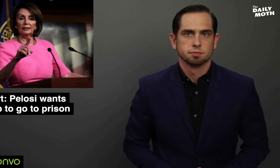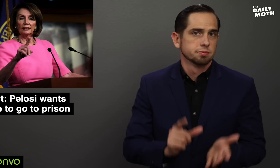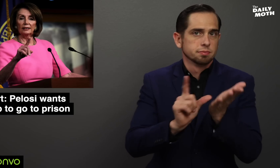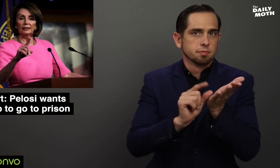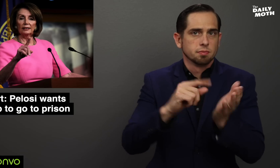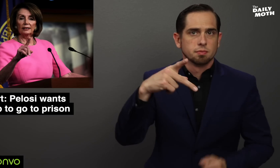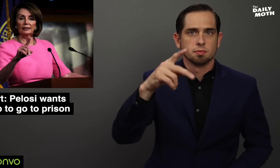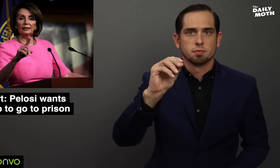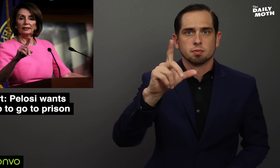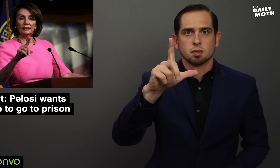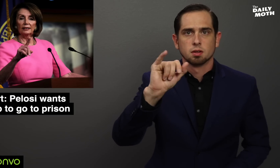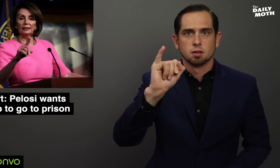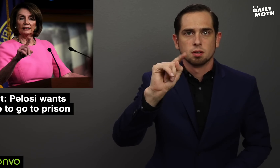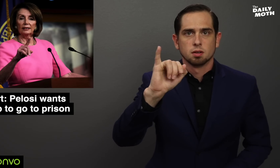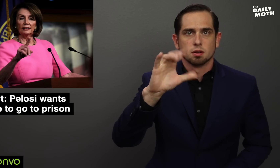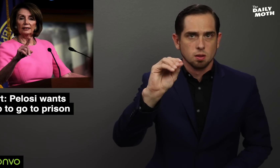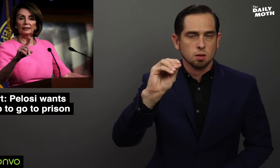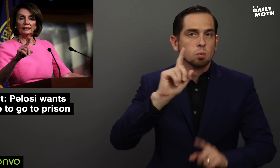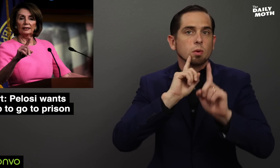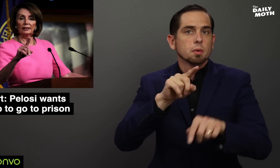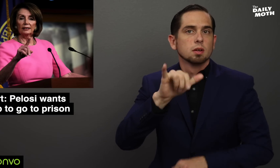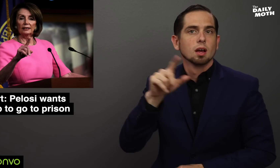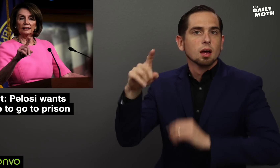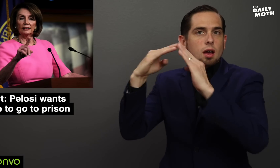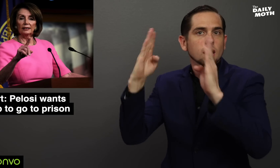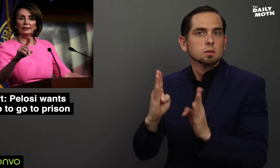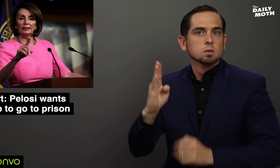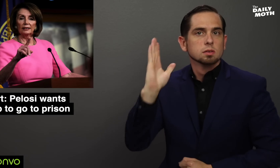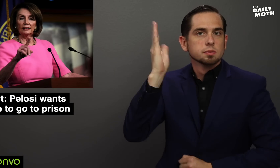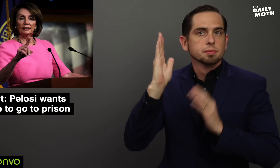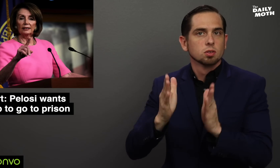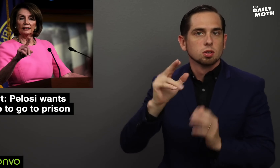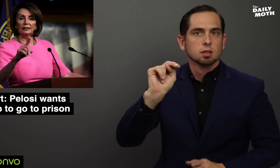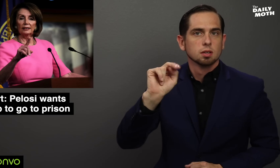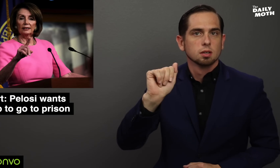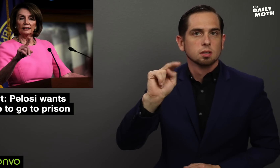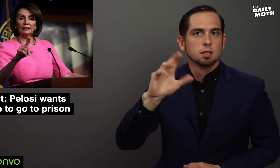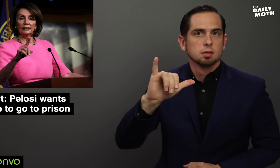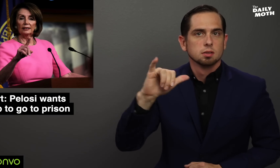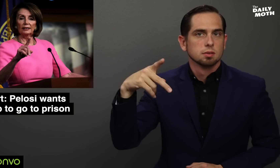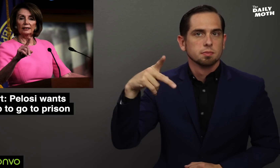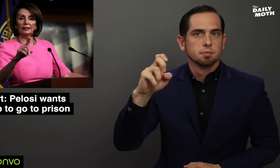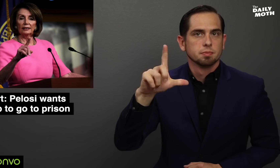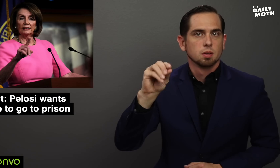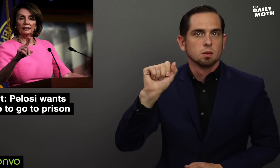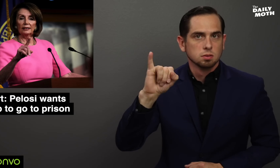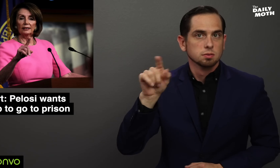Politico reported that House Speaker Nancy Pelosi,